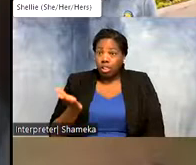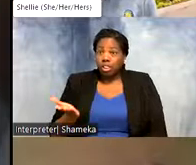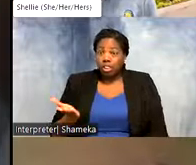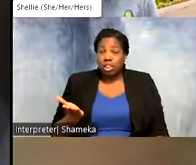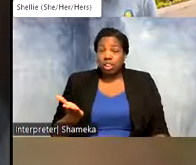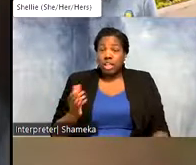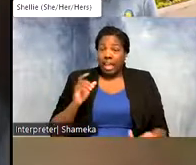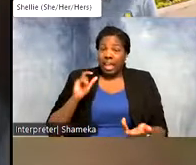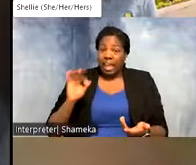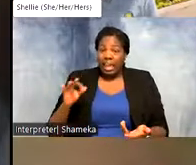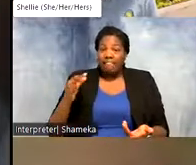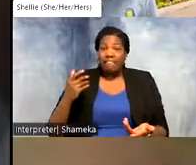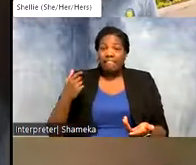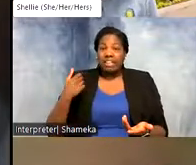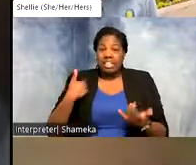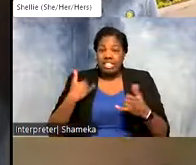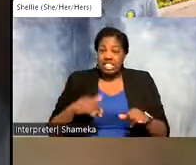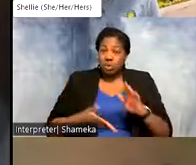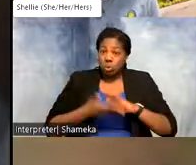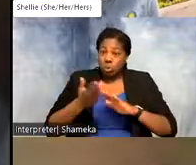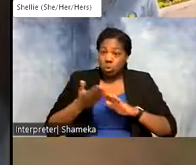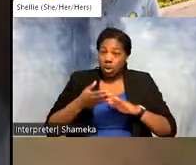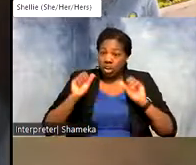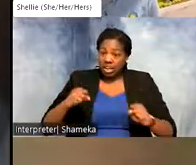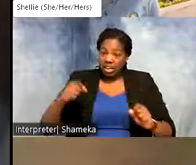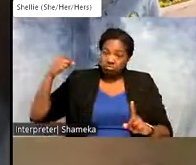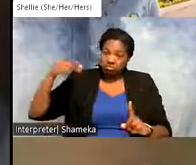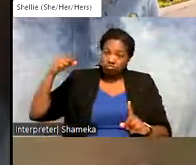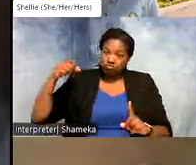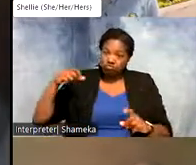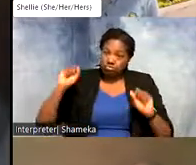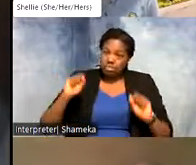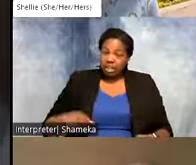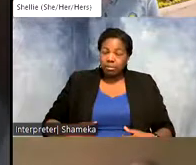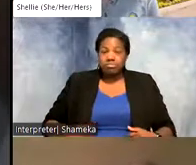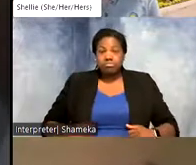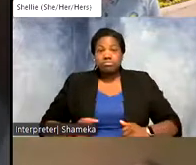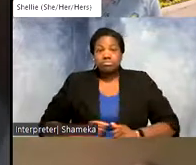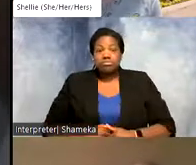antenna is still up could still be transmitting to a receiver. So the the short answer is